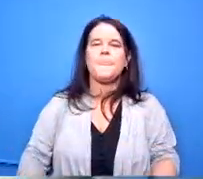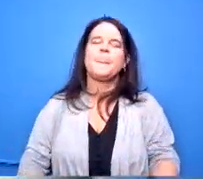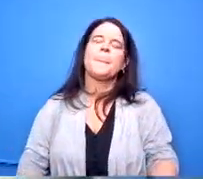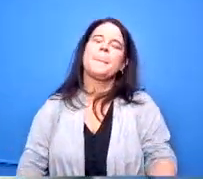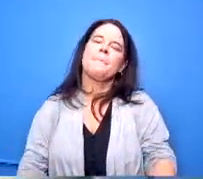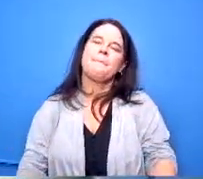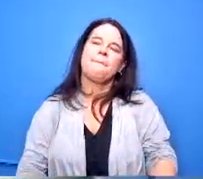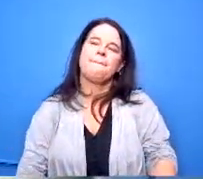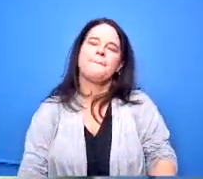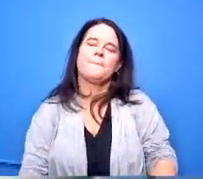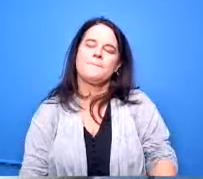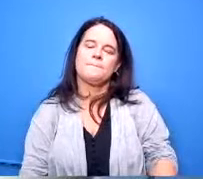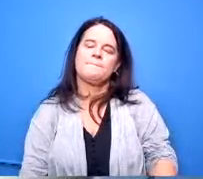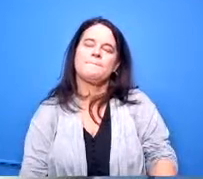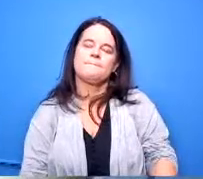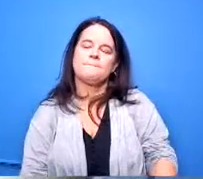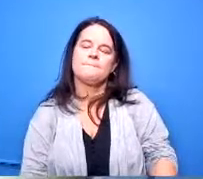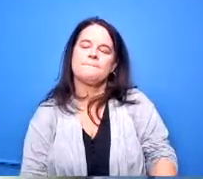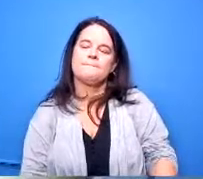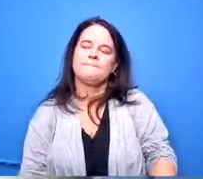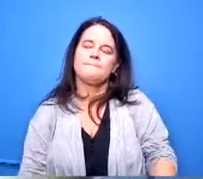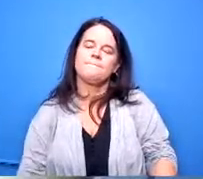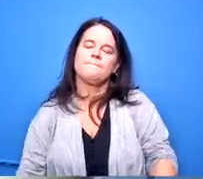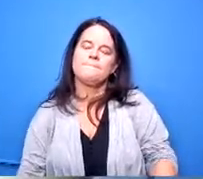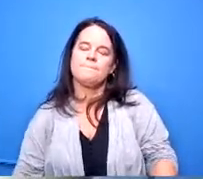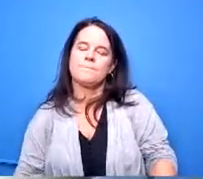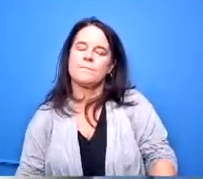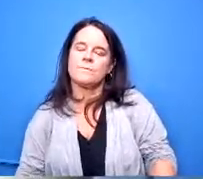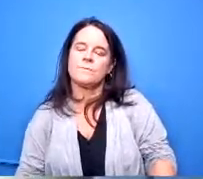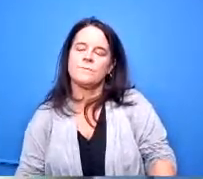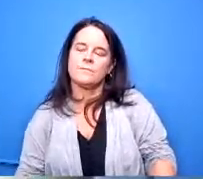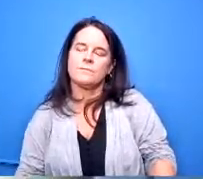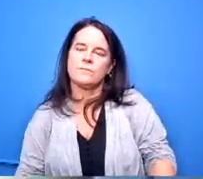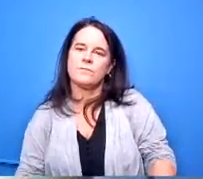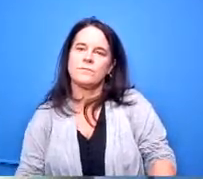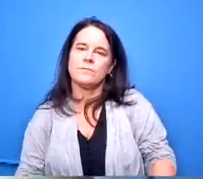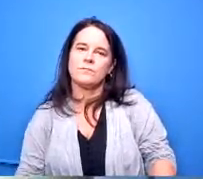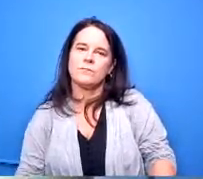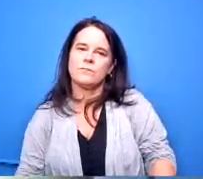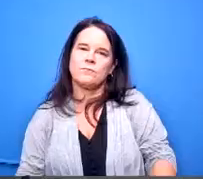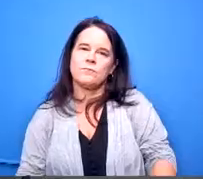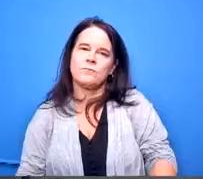sorry you can hear me uh there are two different hr there's one four vote and